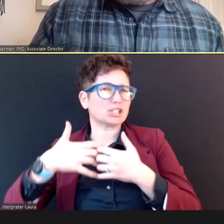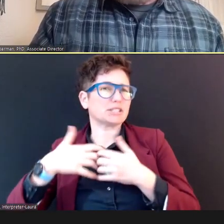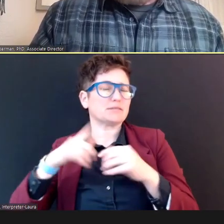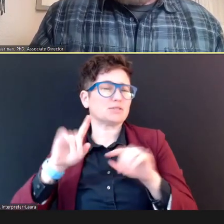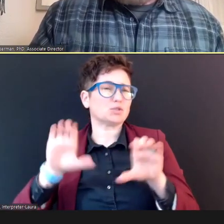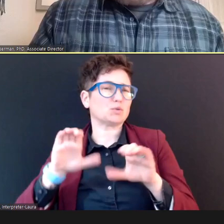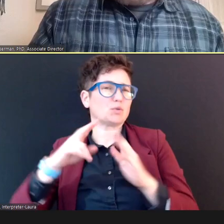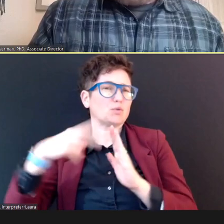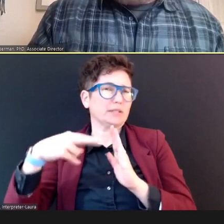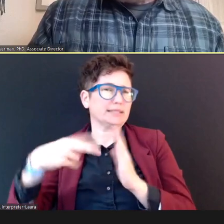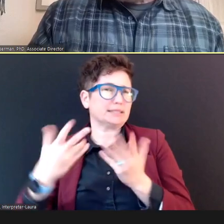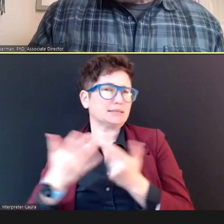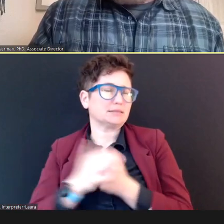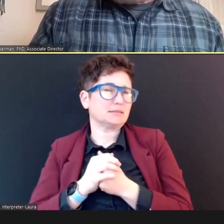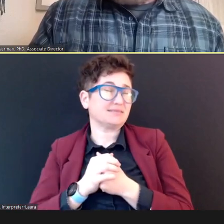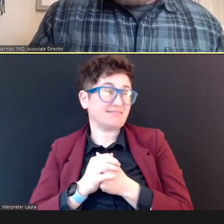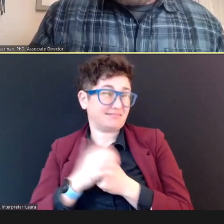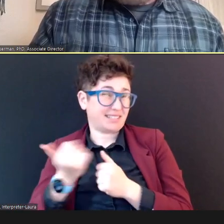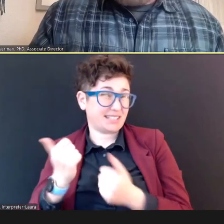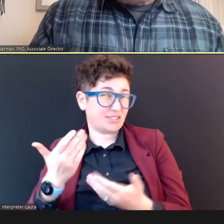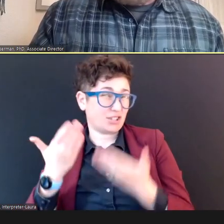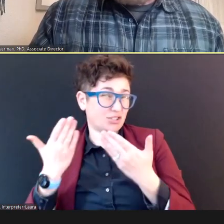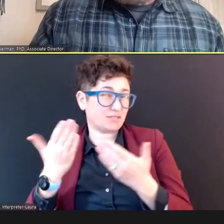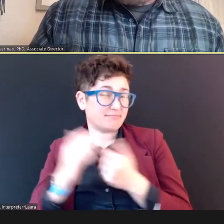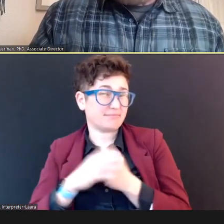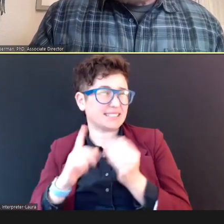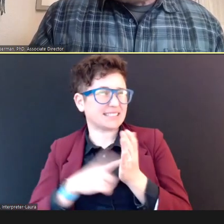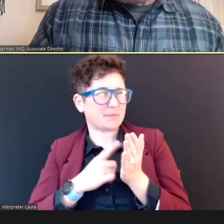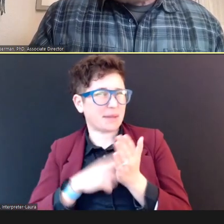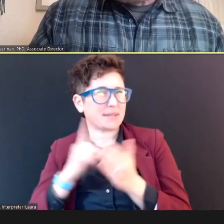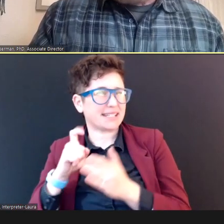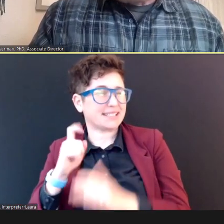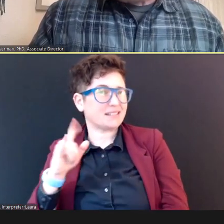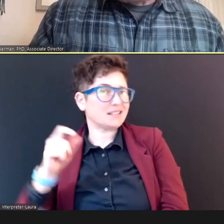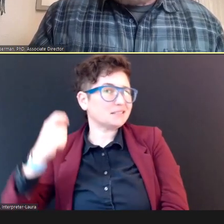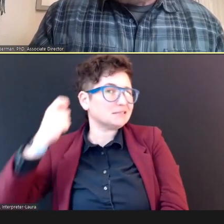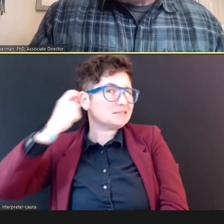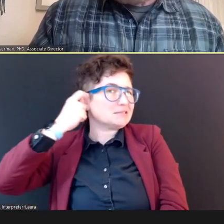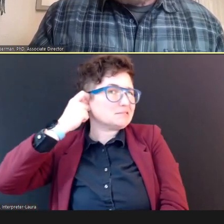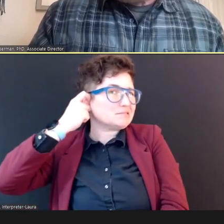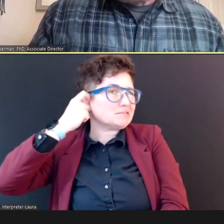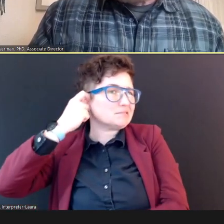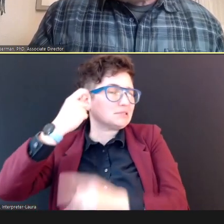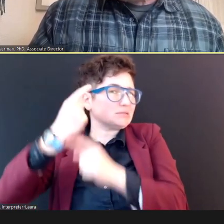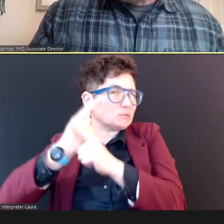Sometimes, I need to hold it, just right for it to start the reading,